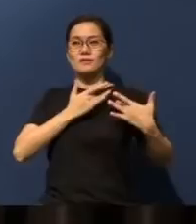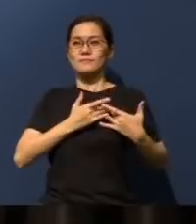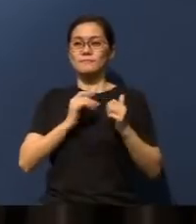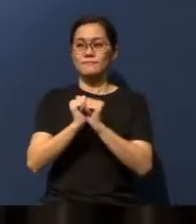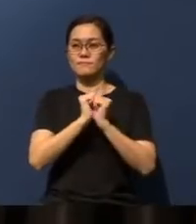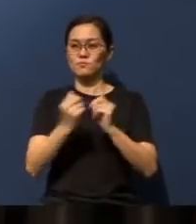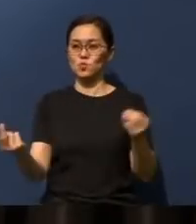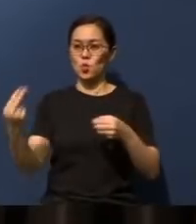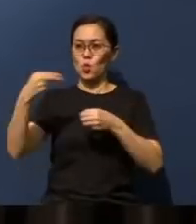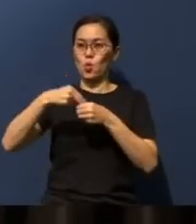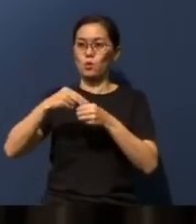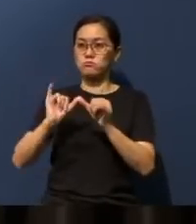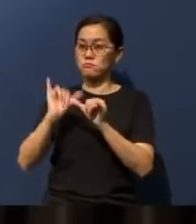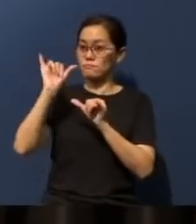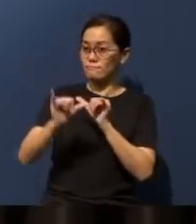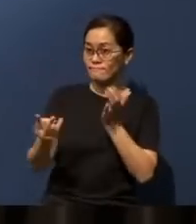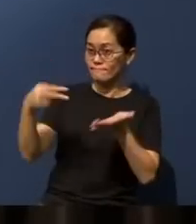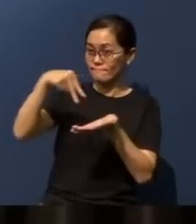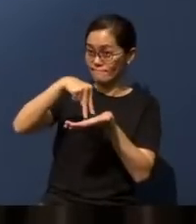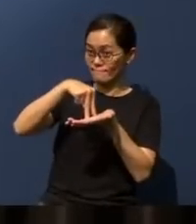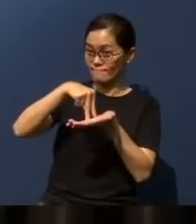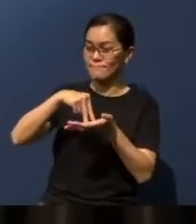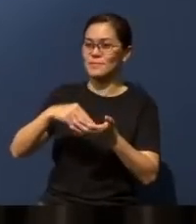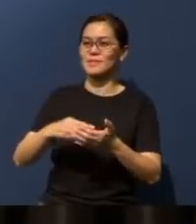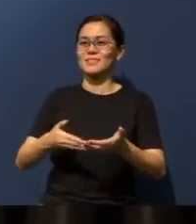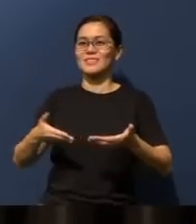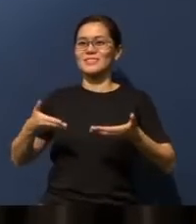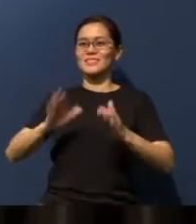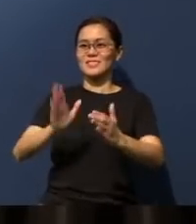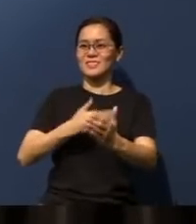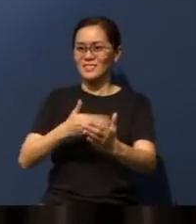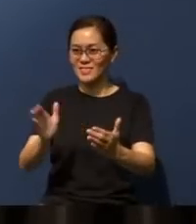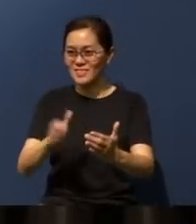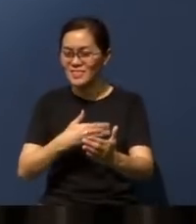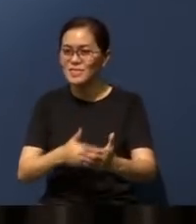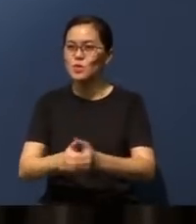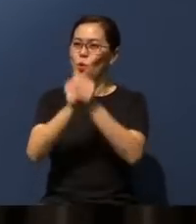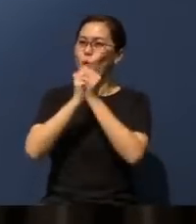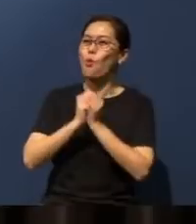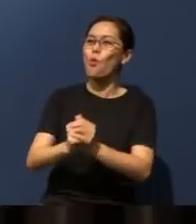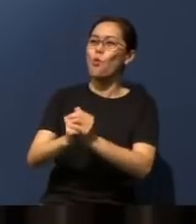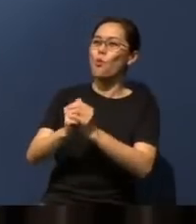remaining standing, as we allow the songs of worship to draw us into God's presence.